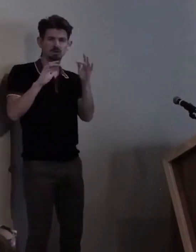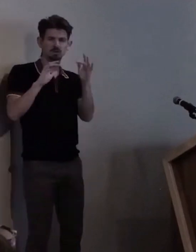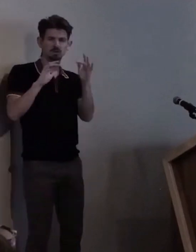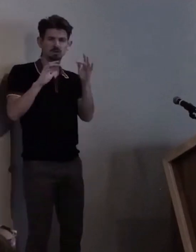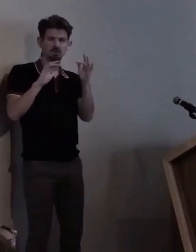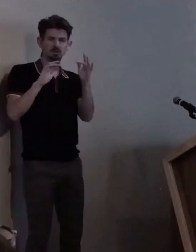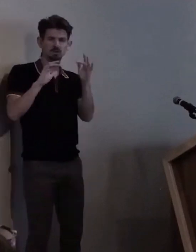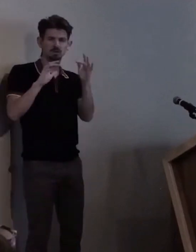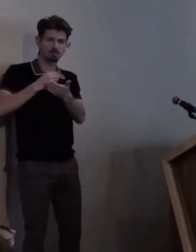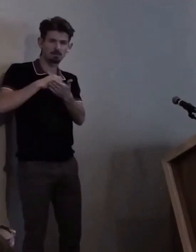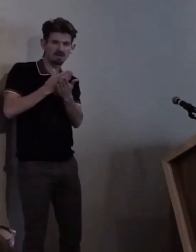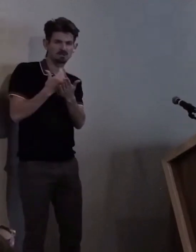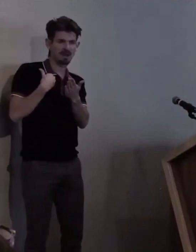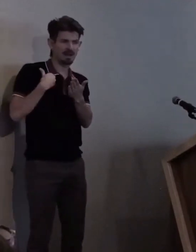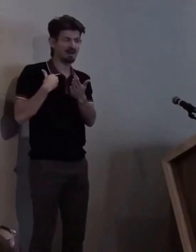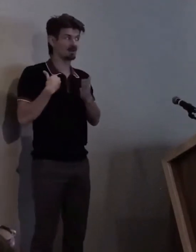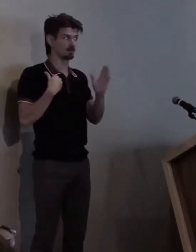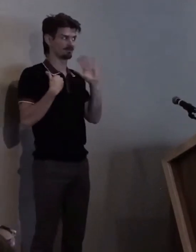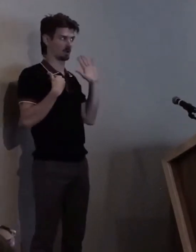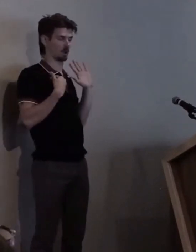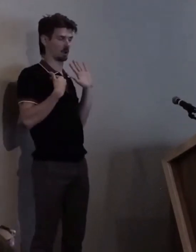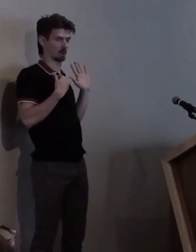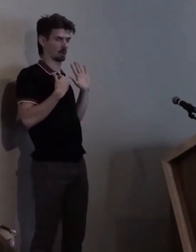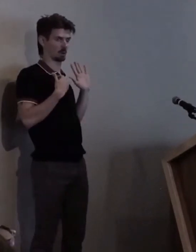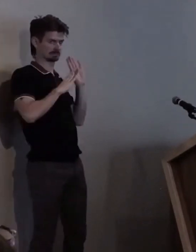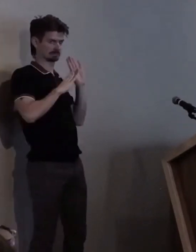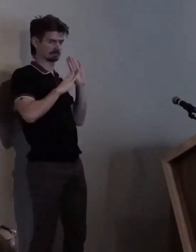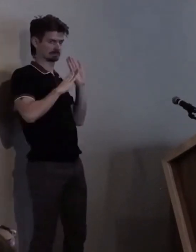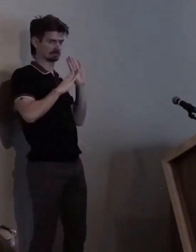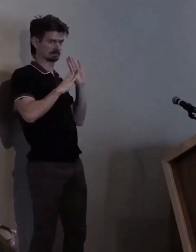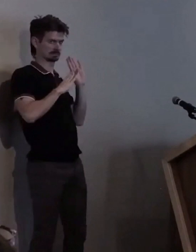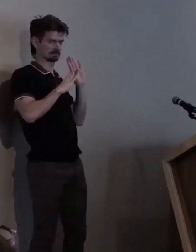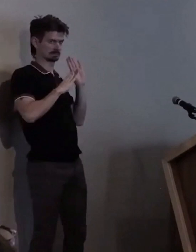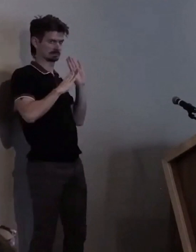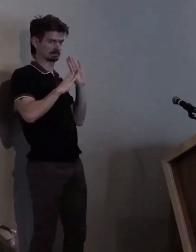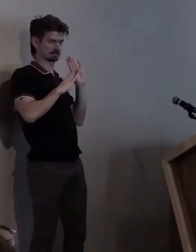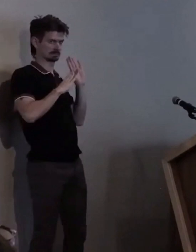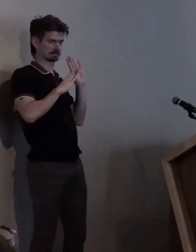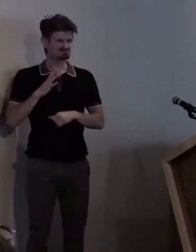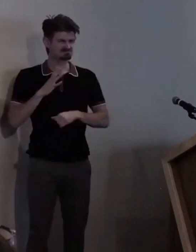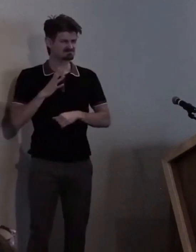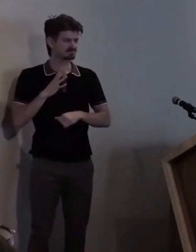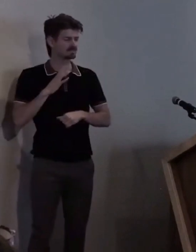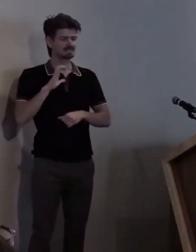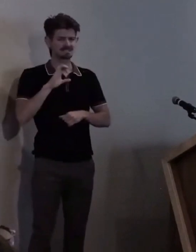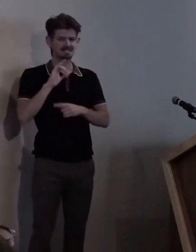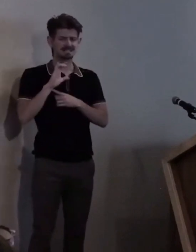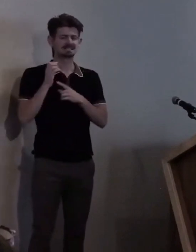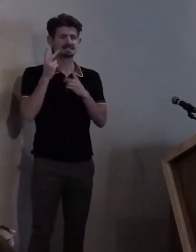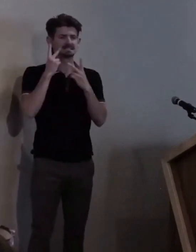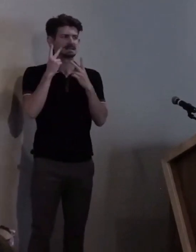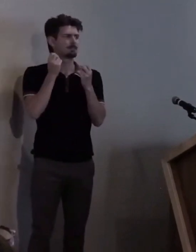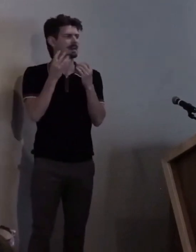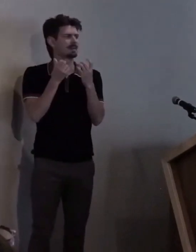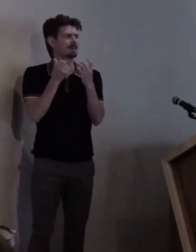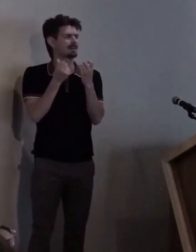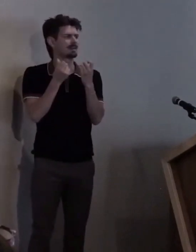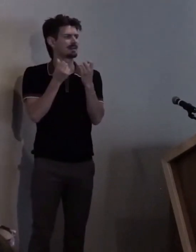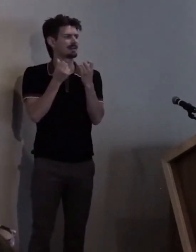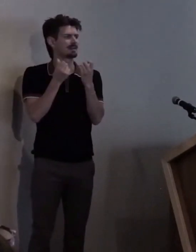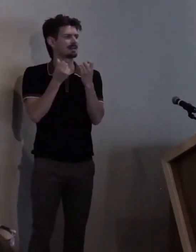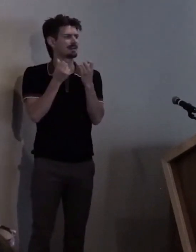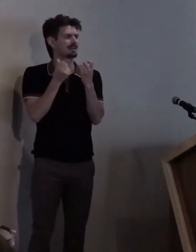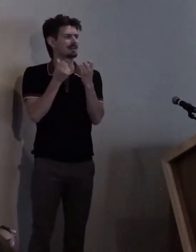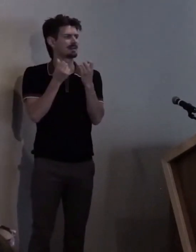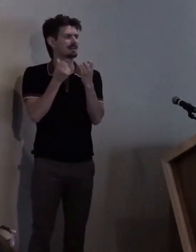and I think CCDC has seen so many advocates come and go, but I think